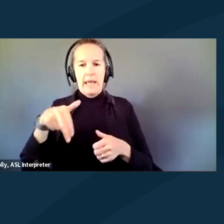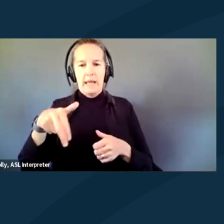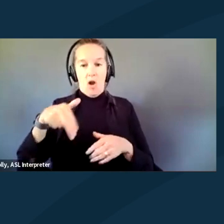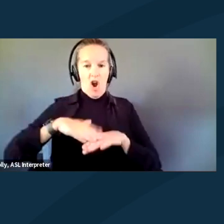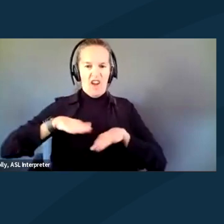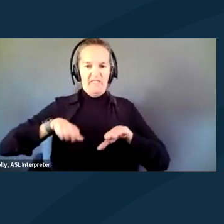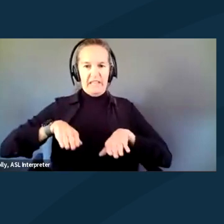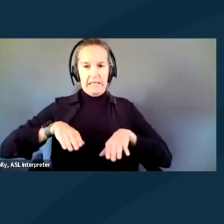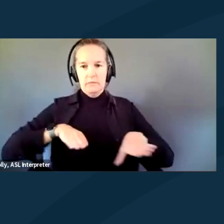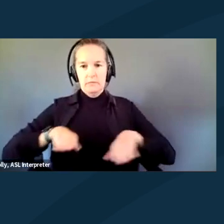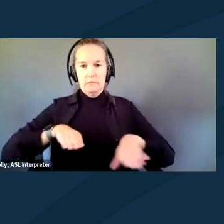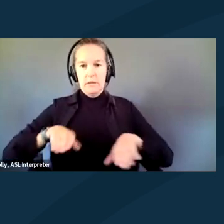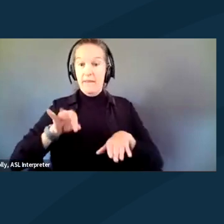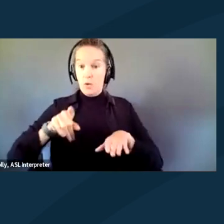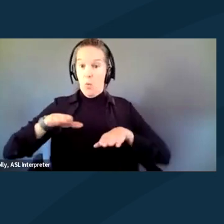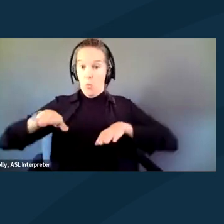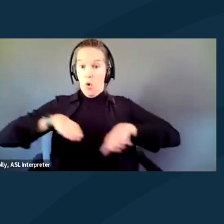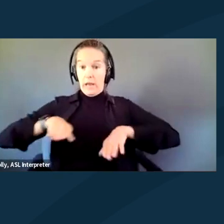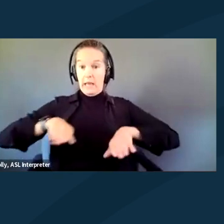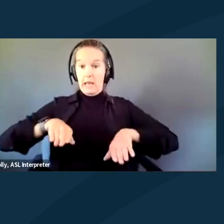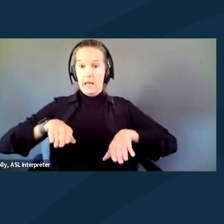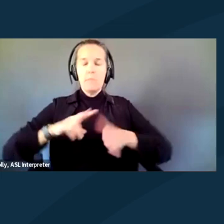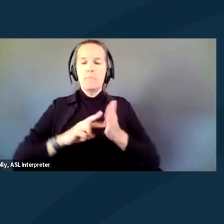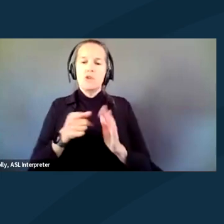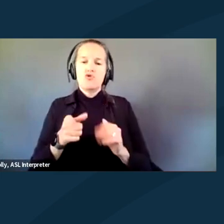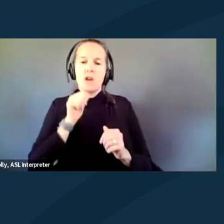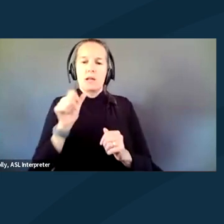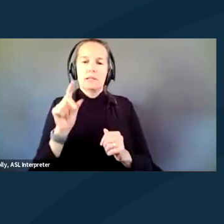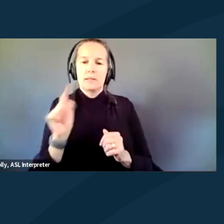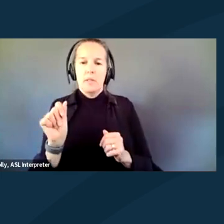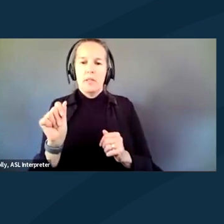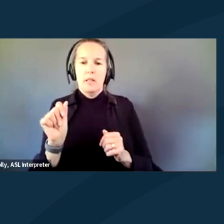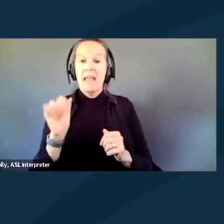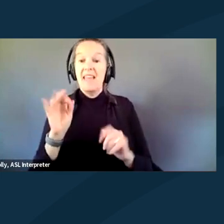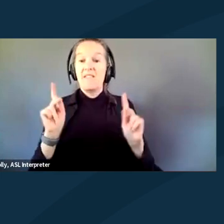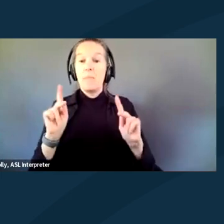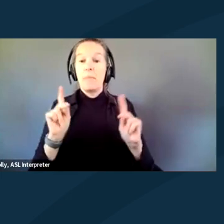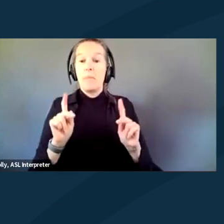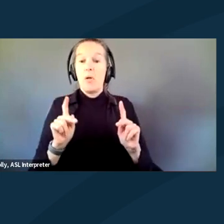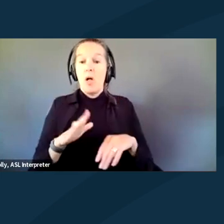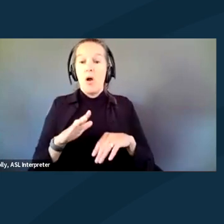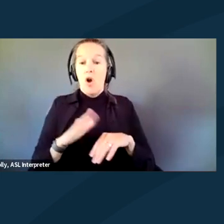you're not disabled. Now, oftentimes, those folks walking on their hind legs have severe disability,